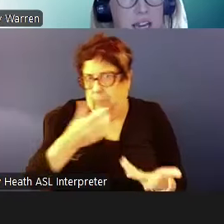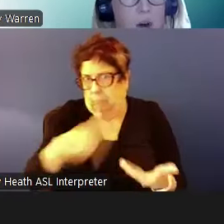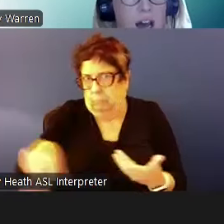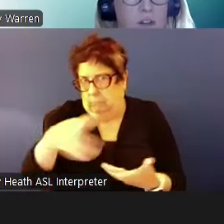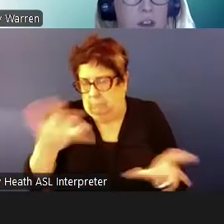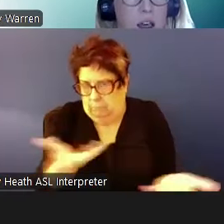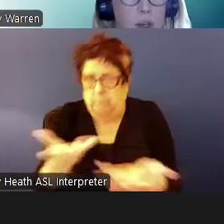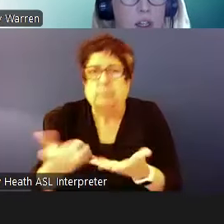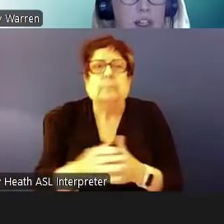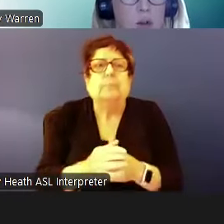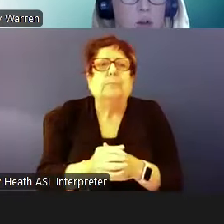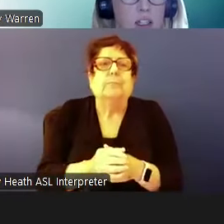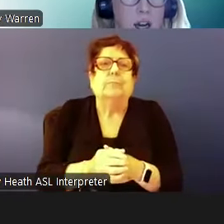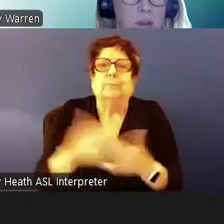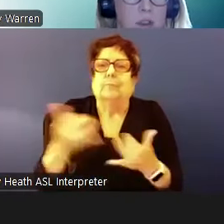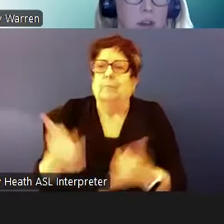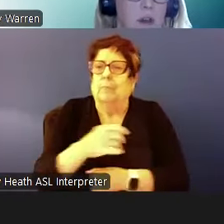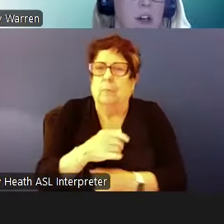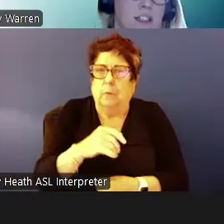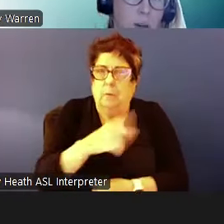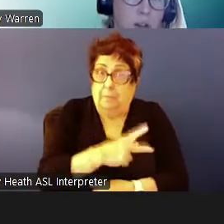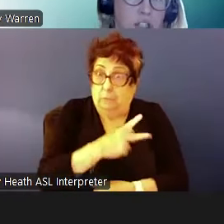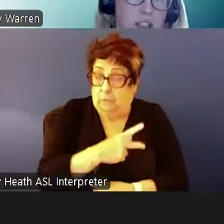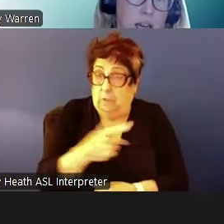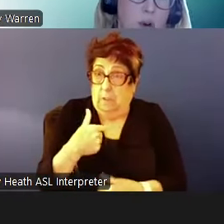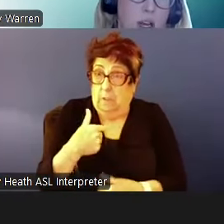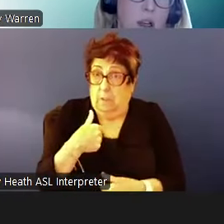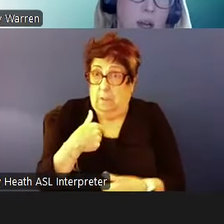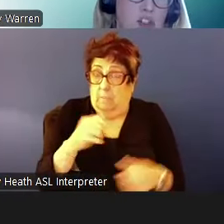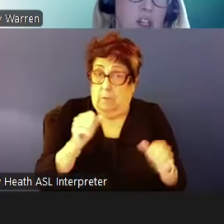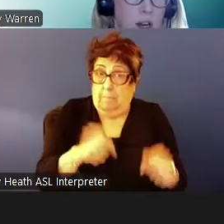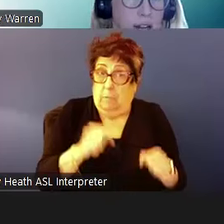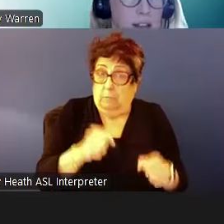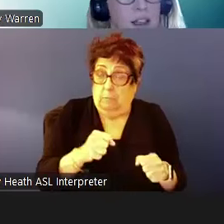Now PHAs can have the ability to adopt or establish separate mainstream waiting lists